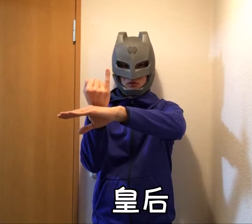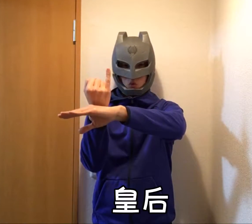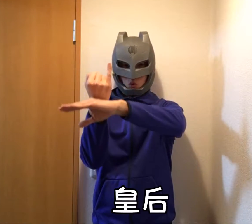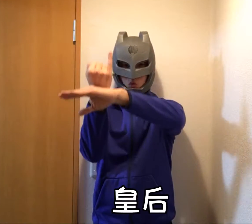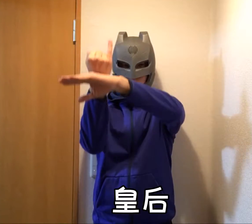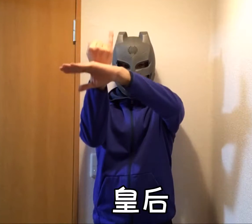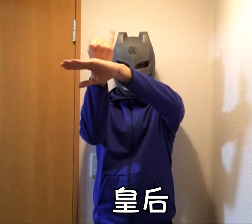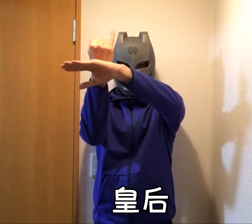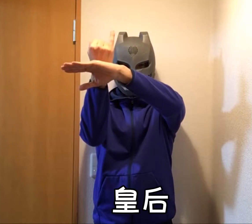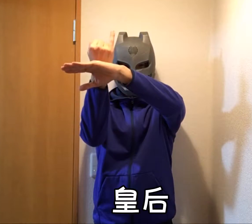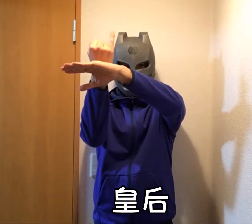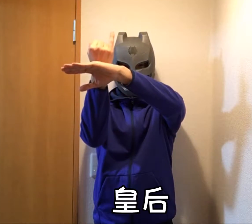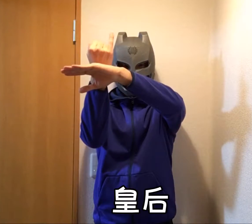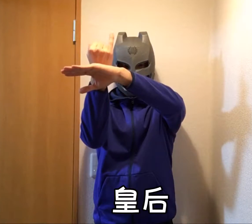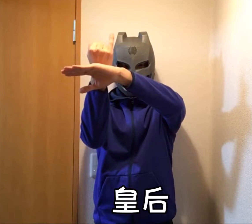Empress